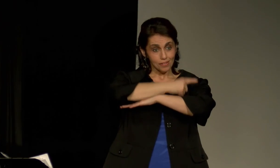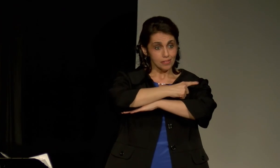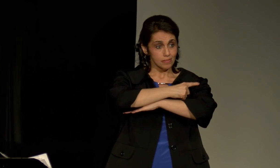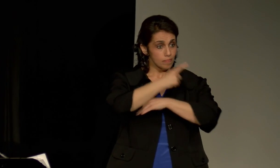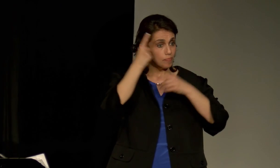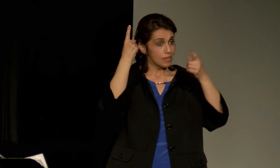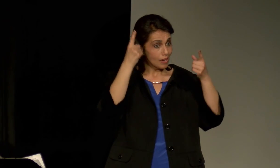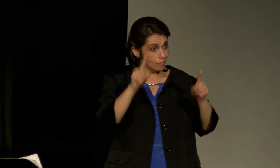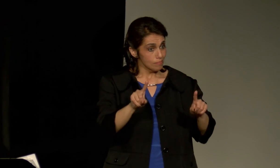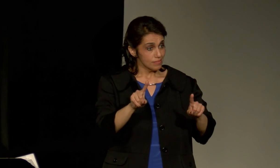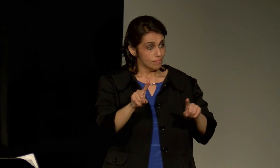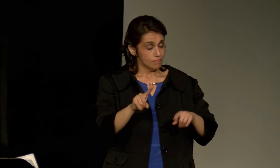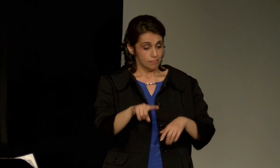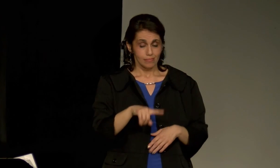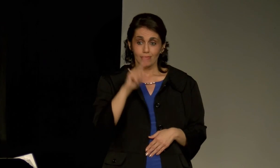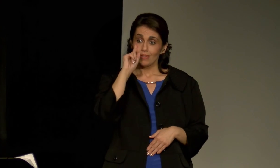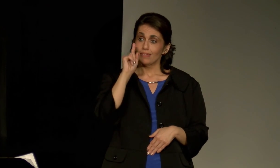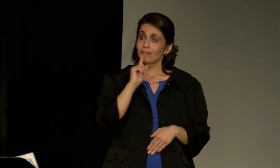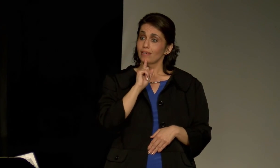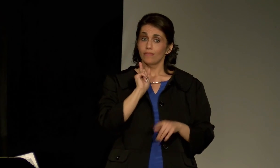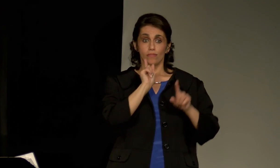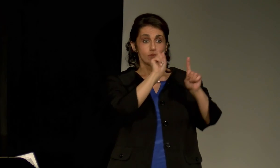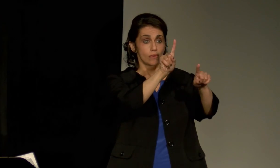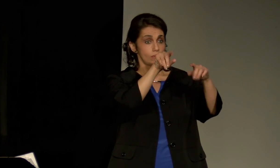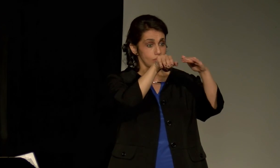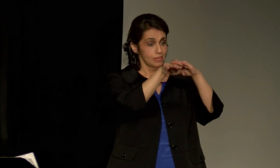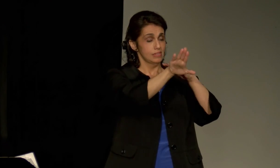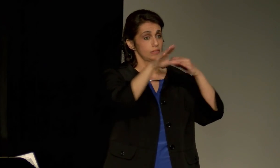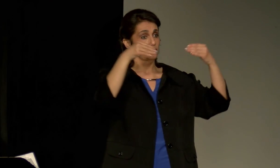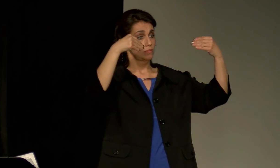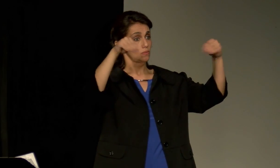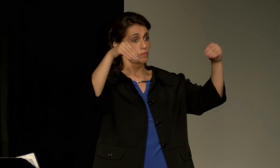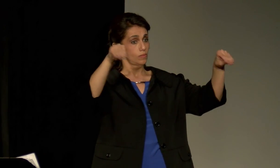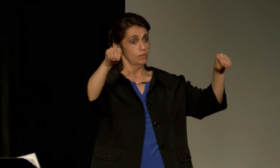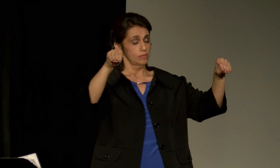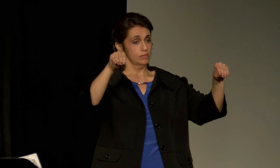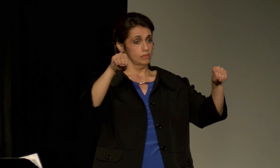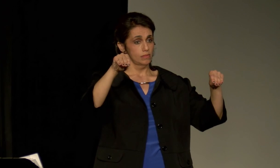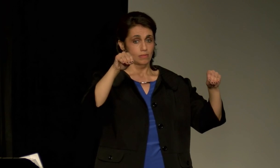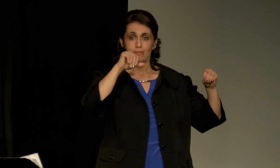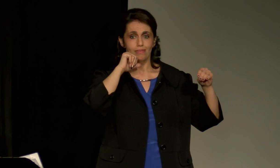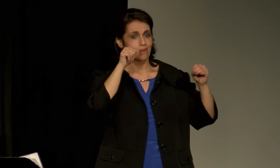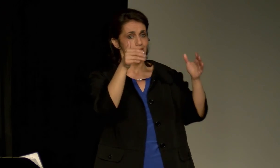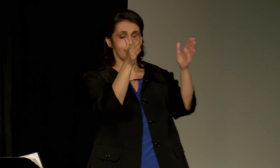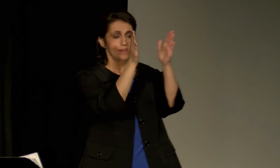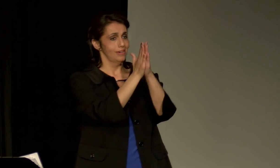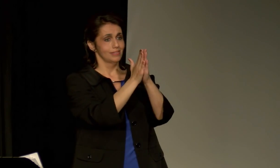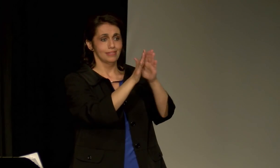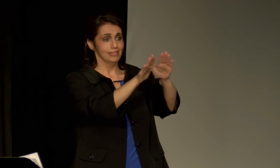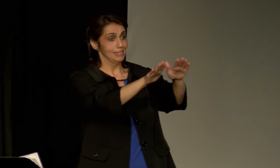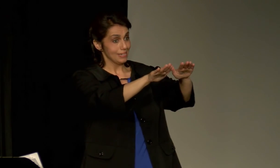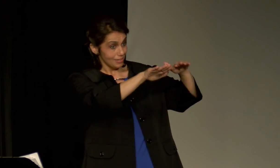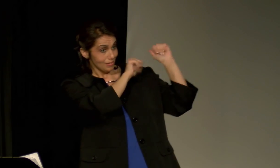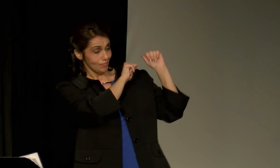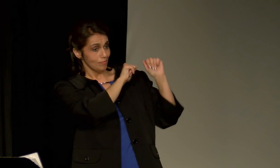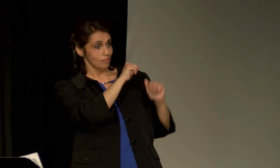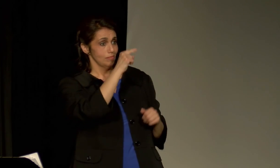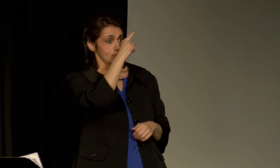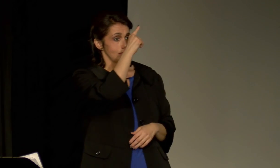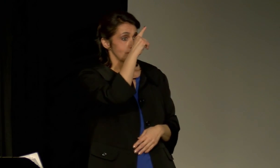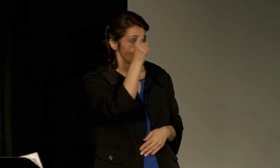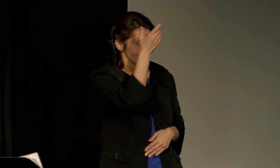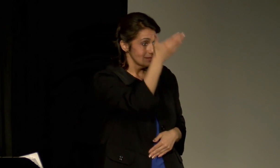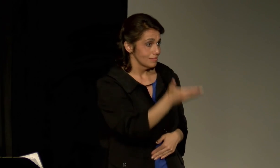Rosemary Diaz: Until the day that a deaf person goes into a store, and is not asked